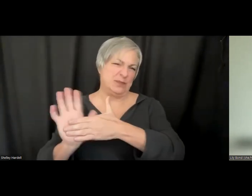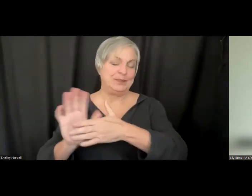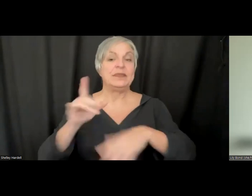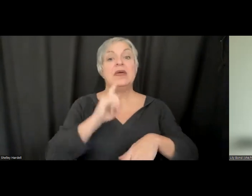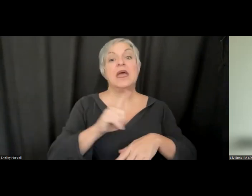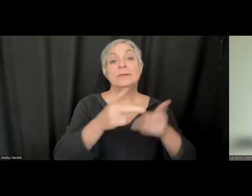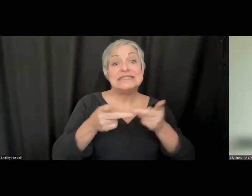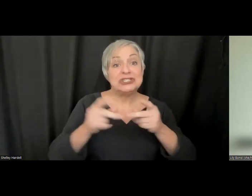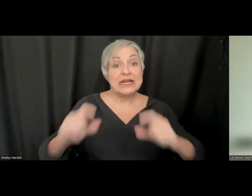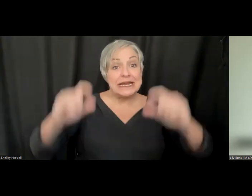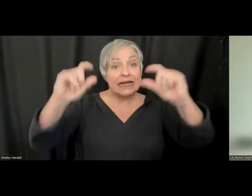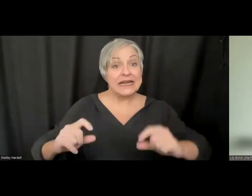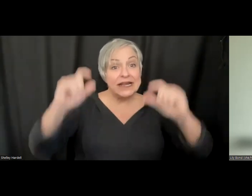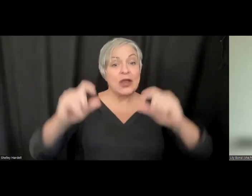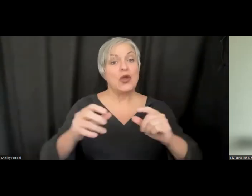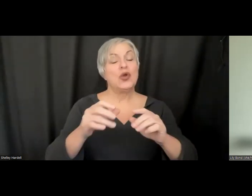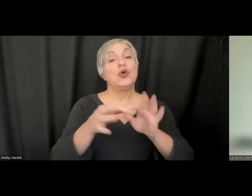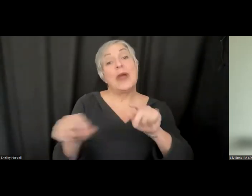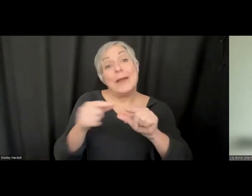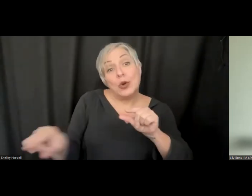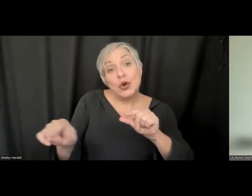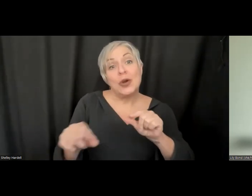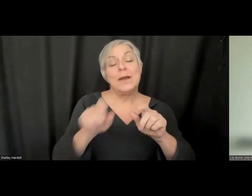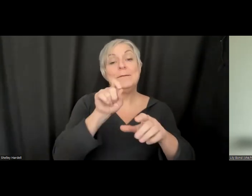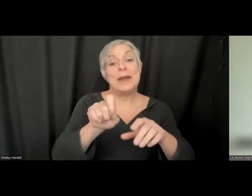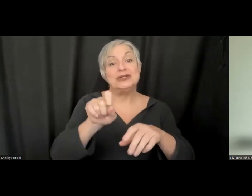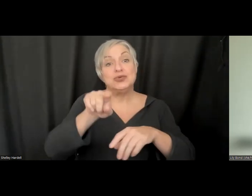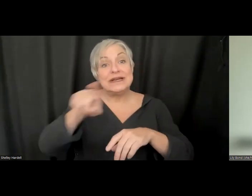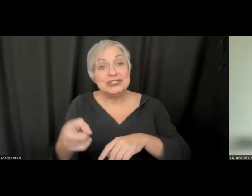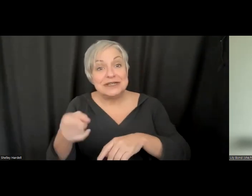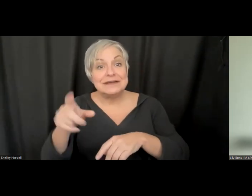punctuation, how to caption sound effects. For example, the